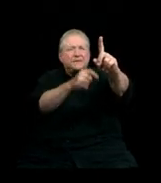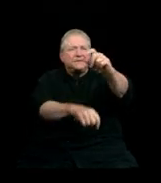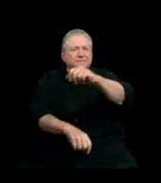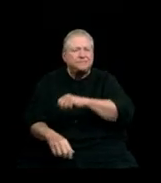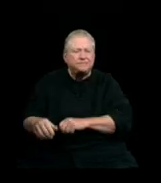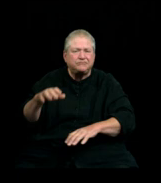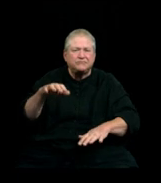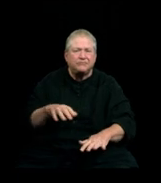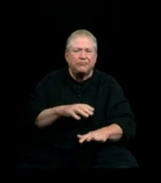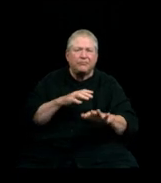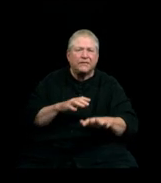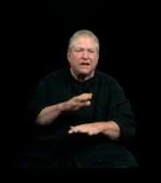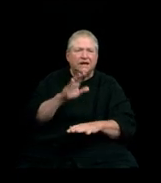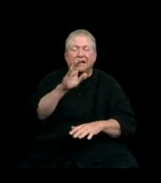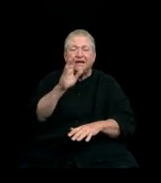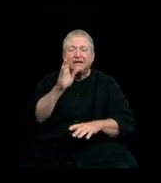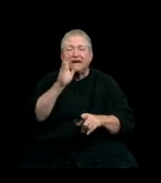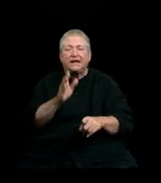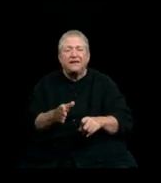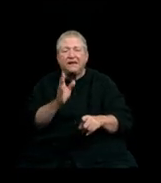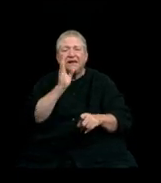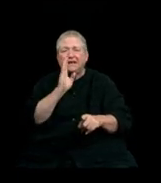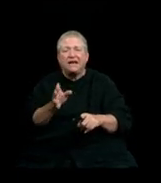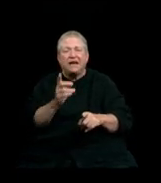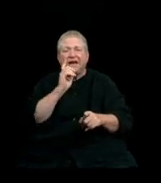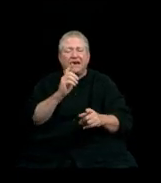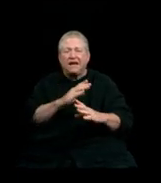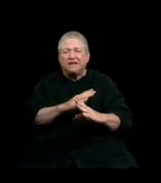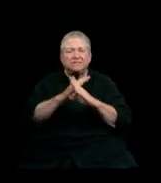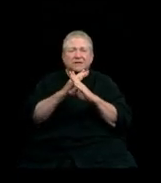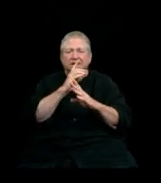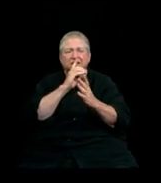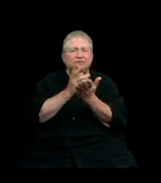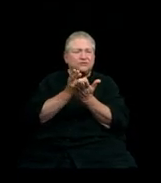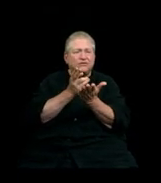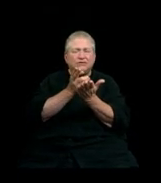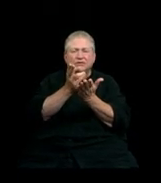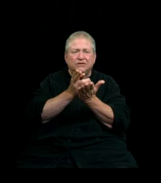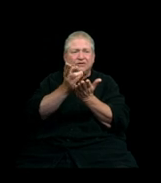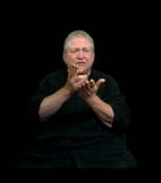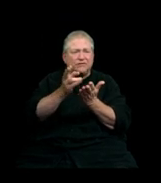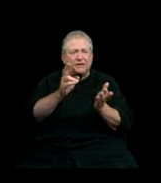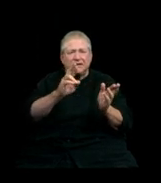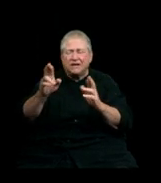Nothing in the way where the truth is falling All around